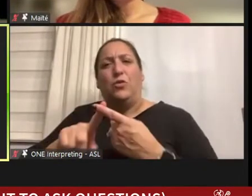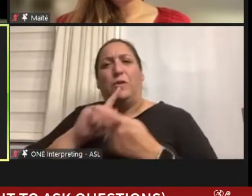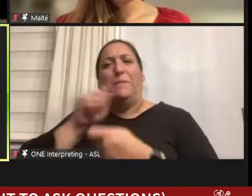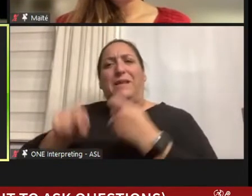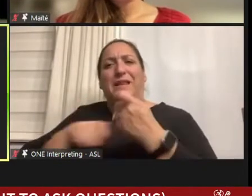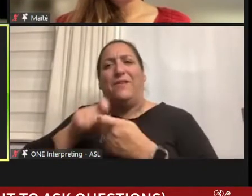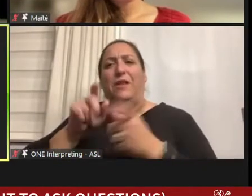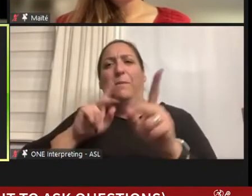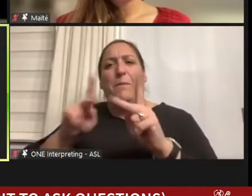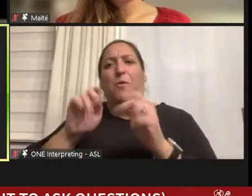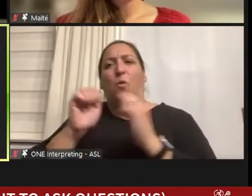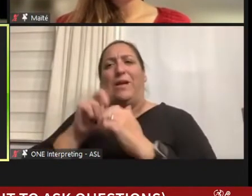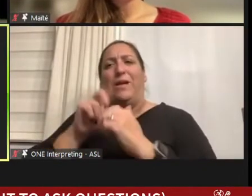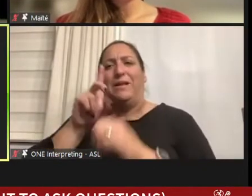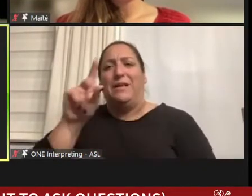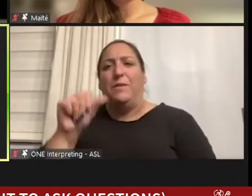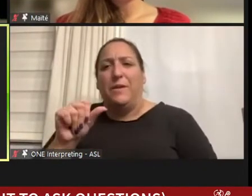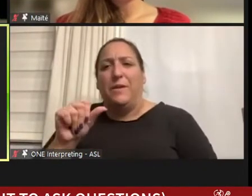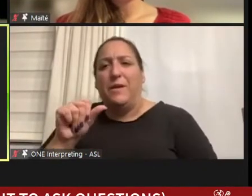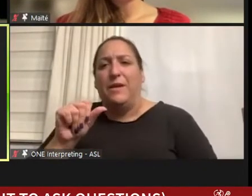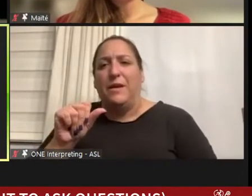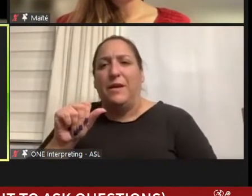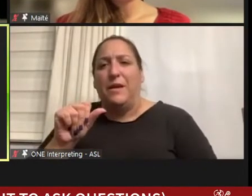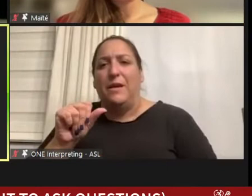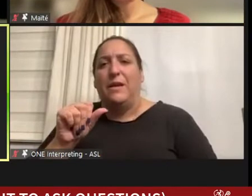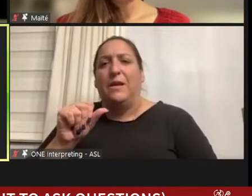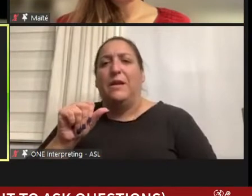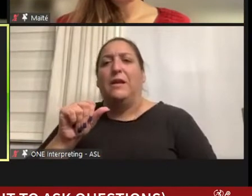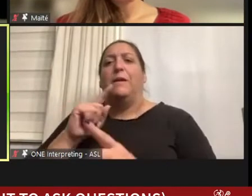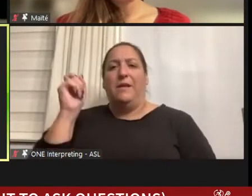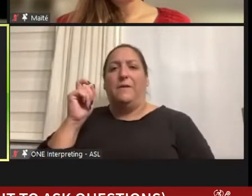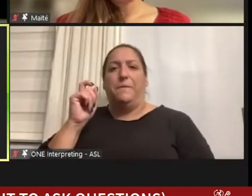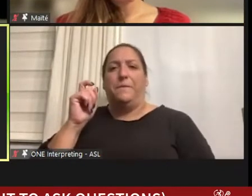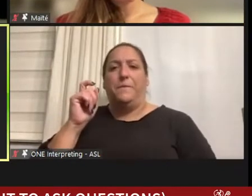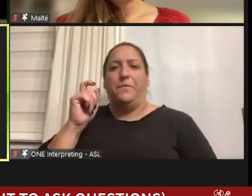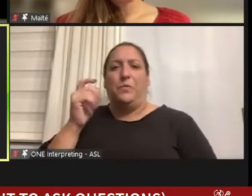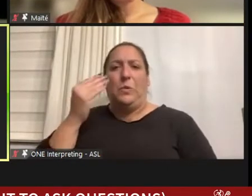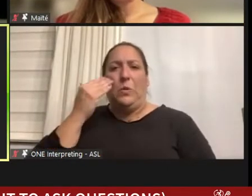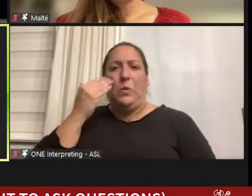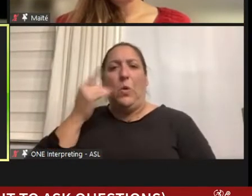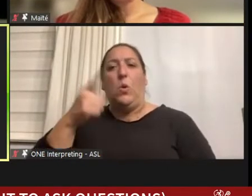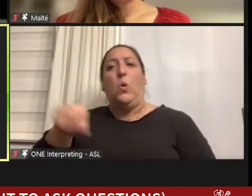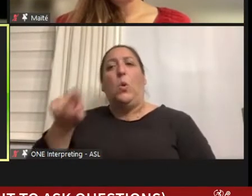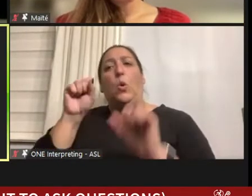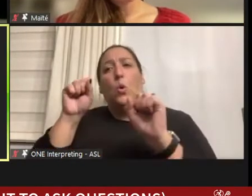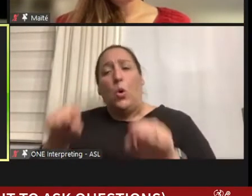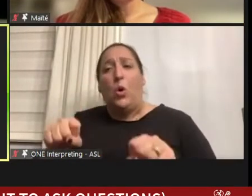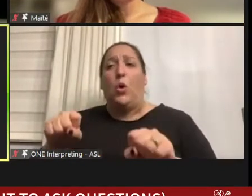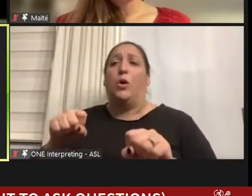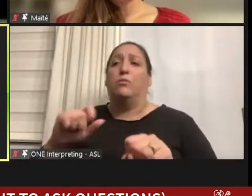because you could go around the room studying for histology and say what